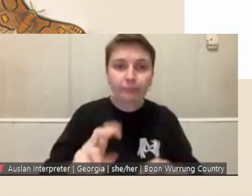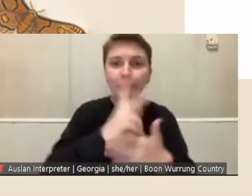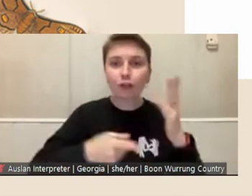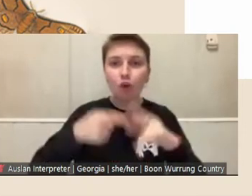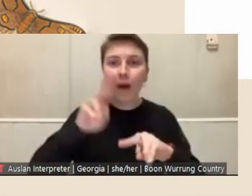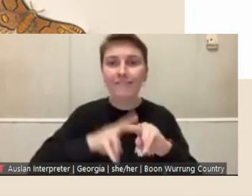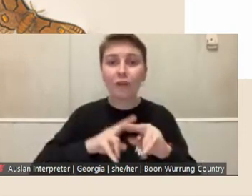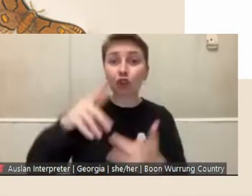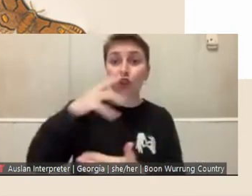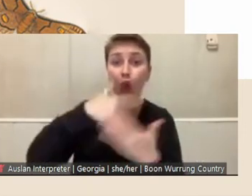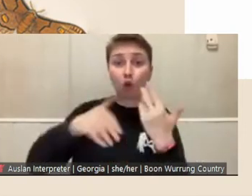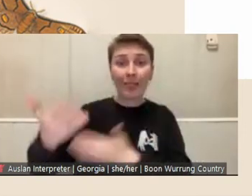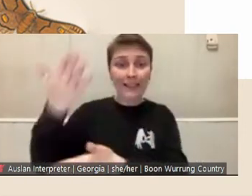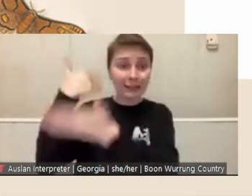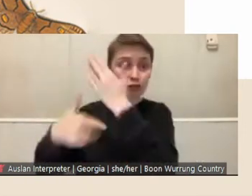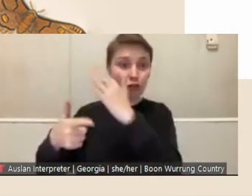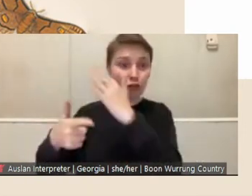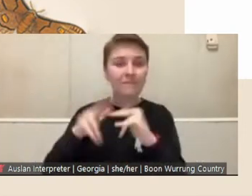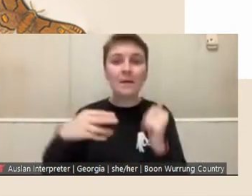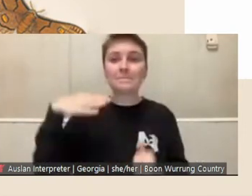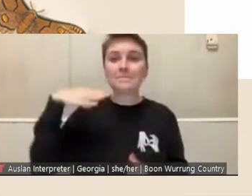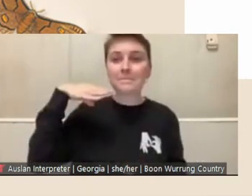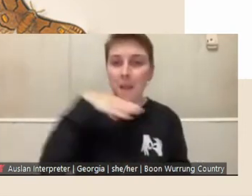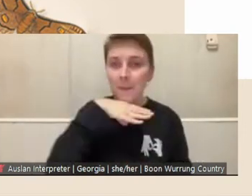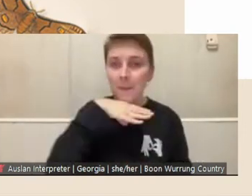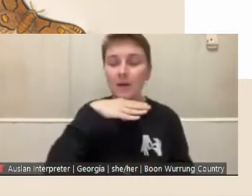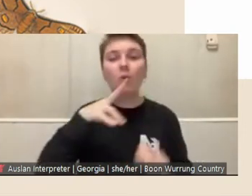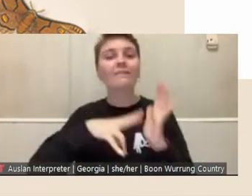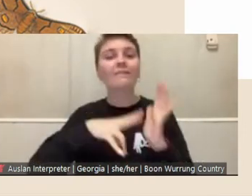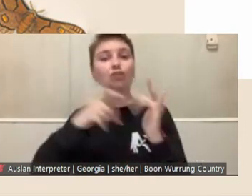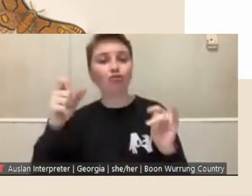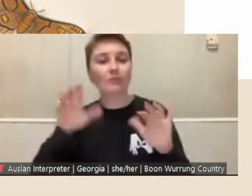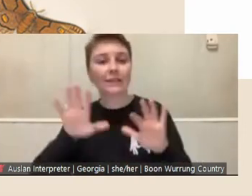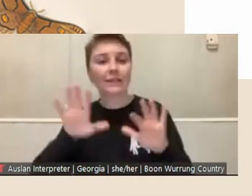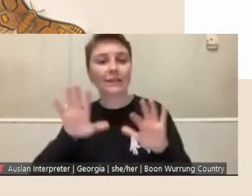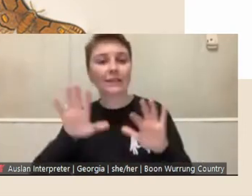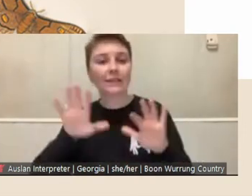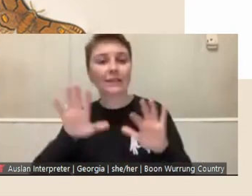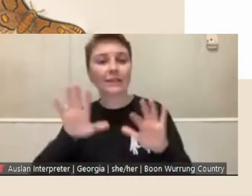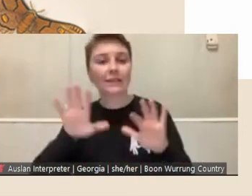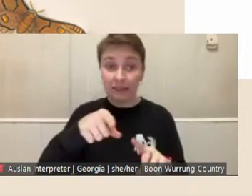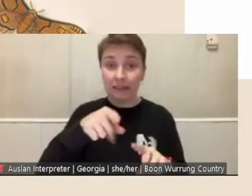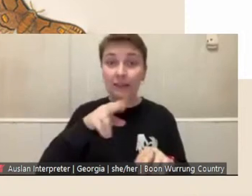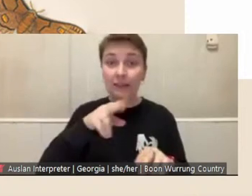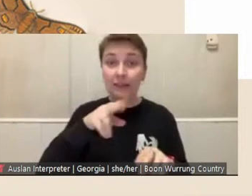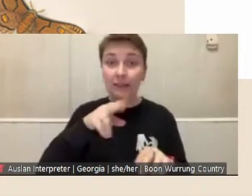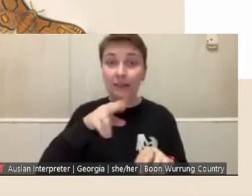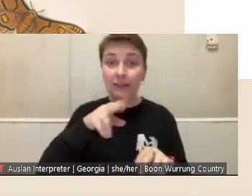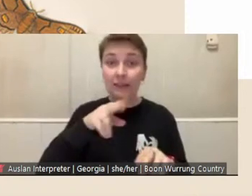Melbourne or Victoria. This fellowship is biennial and commemorates the contribution of the Berry